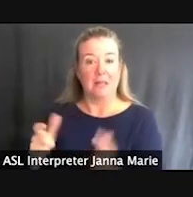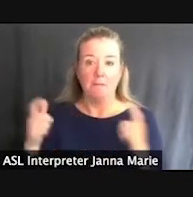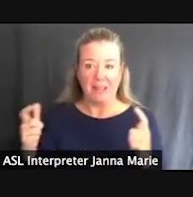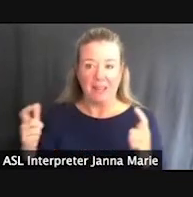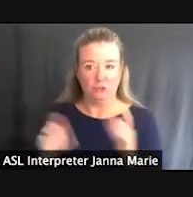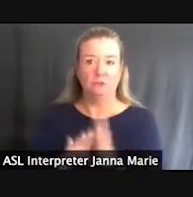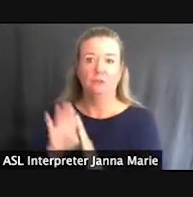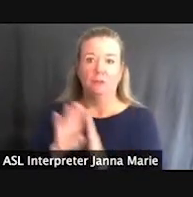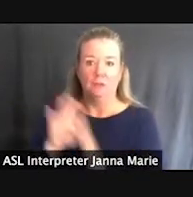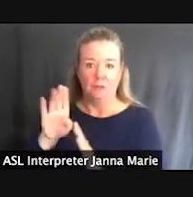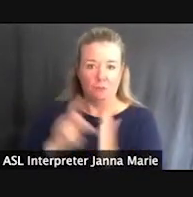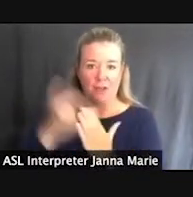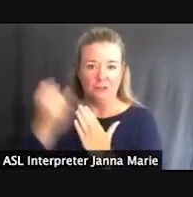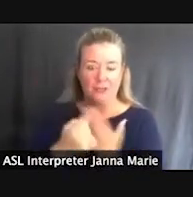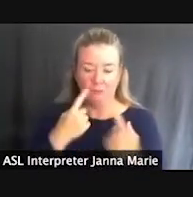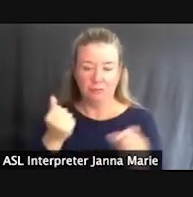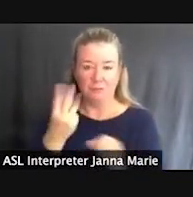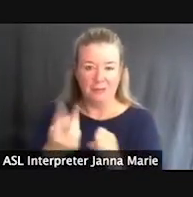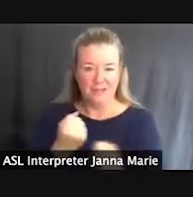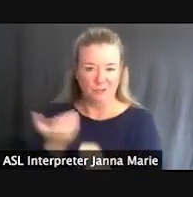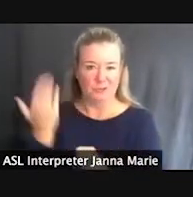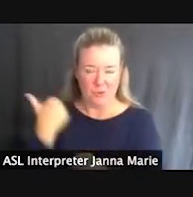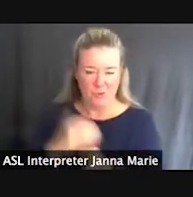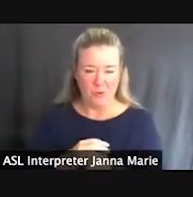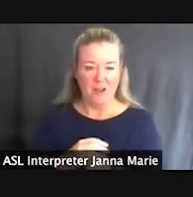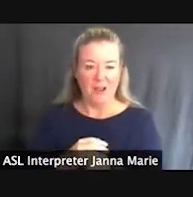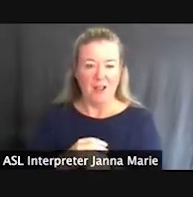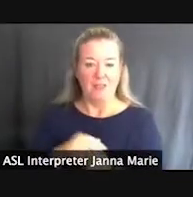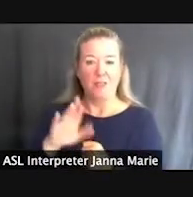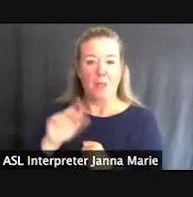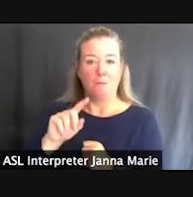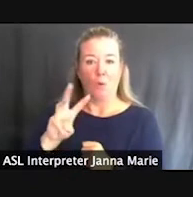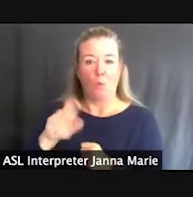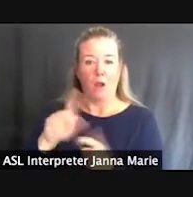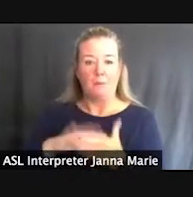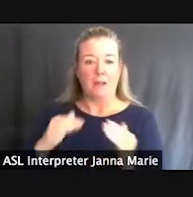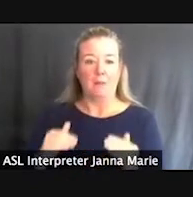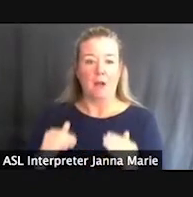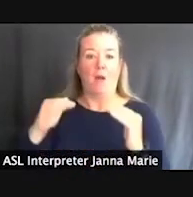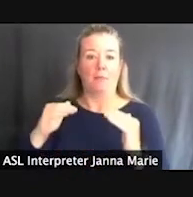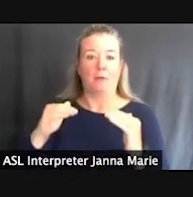a number of years ago – an elevated boardwalk along the river there, as you'll see in the photo on the left.